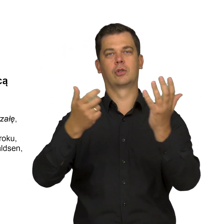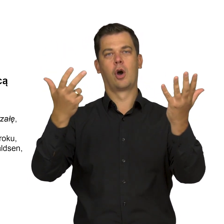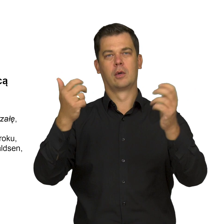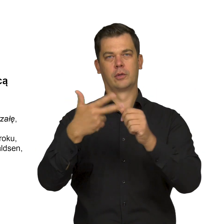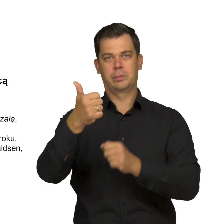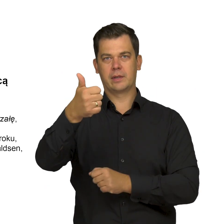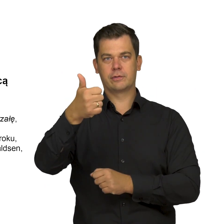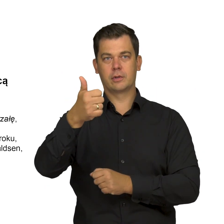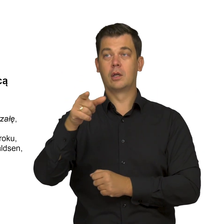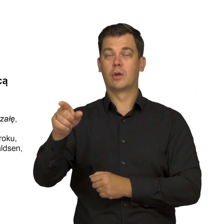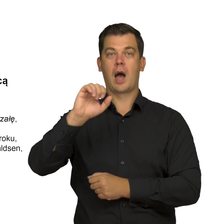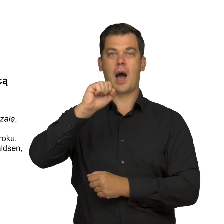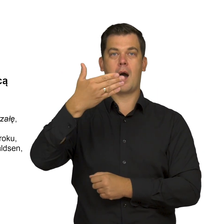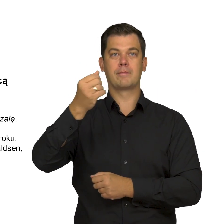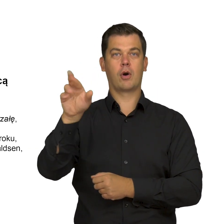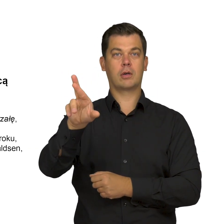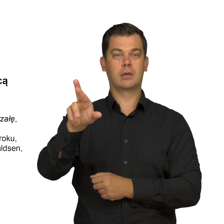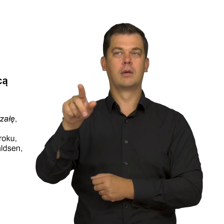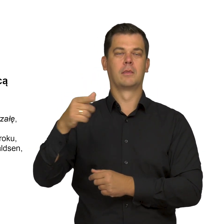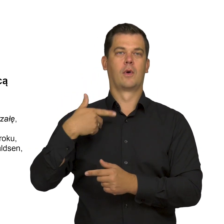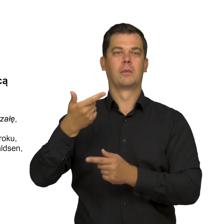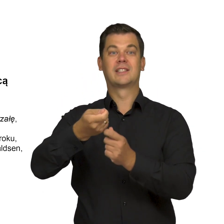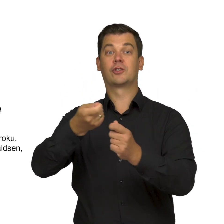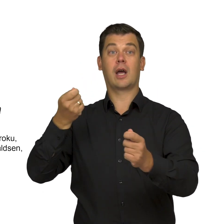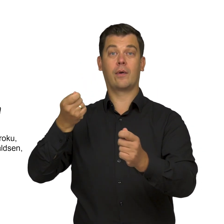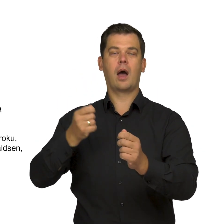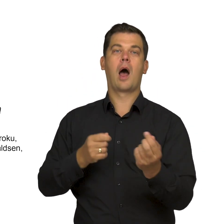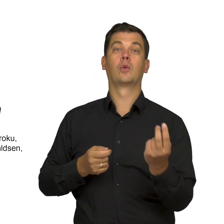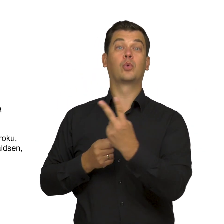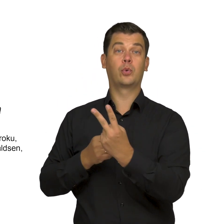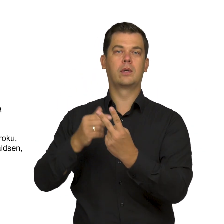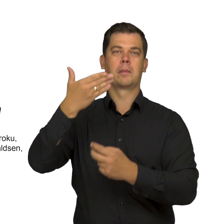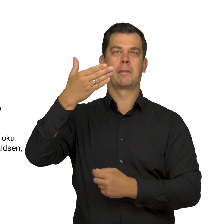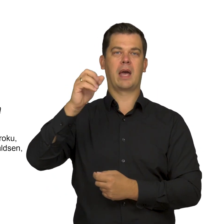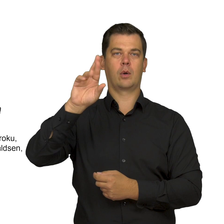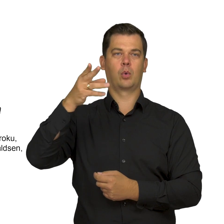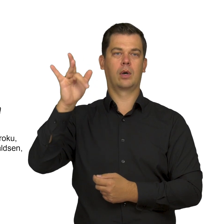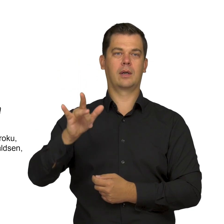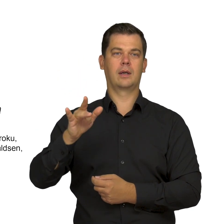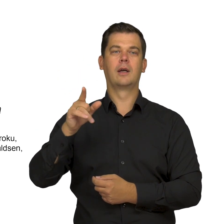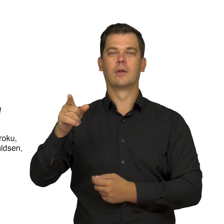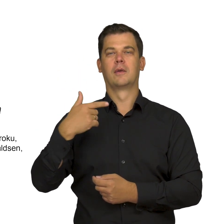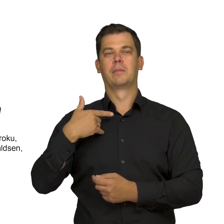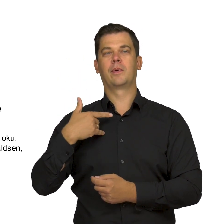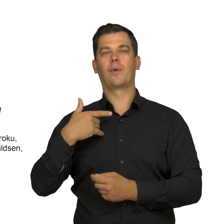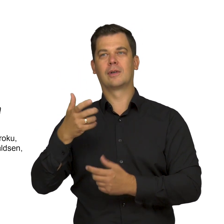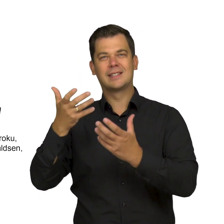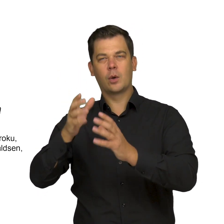The first one shows Cupid shooting an arrow, and the second one depicts Mercury, who lulls Argus with music in order to slay him.